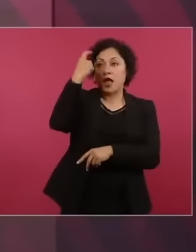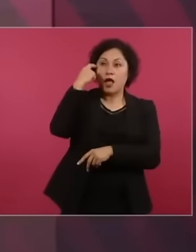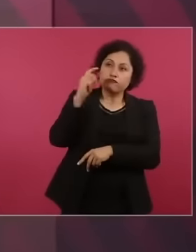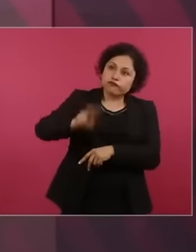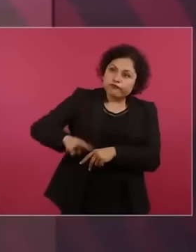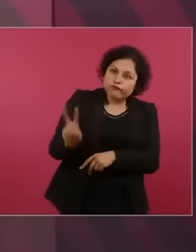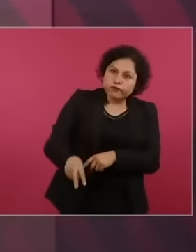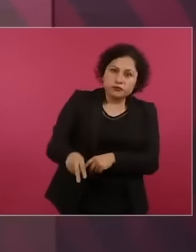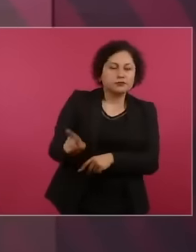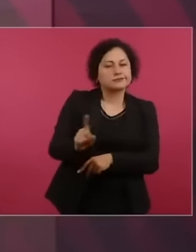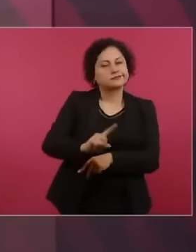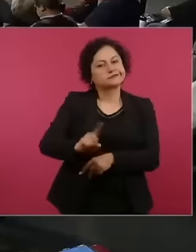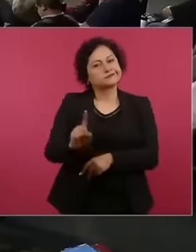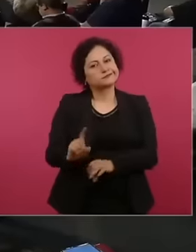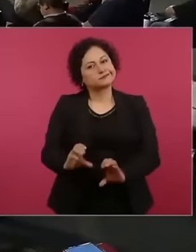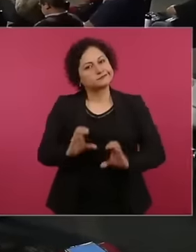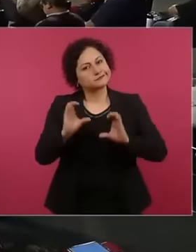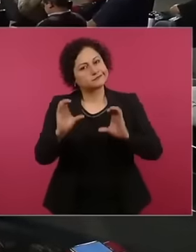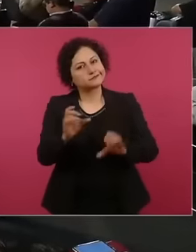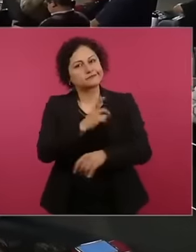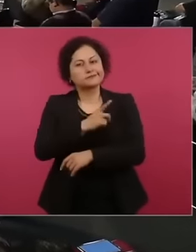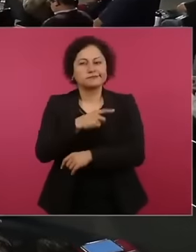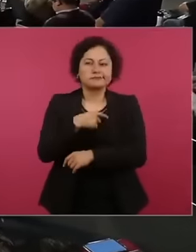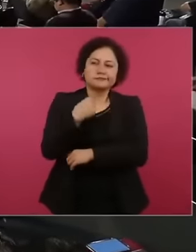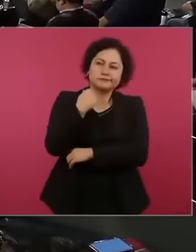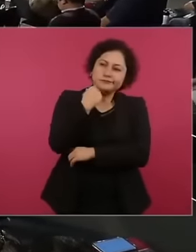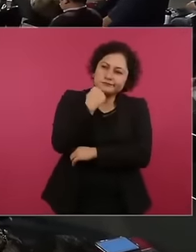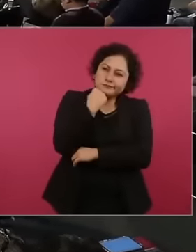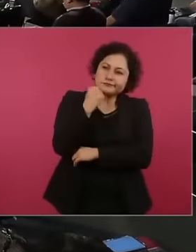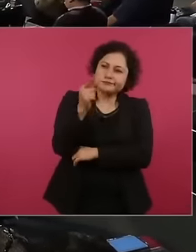because there is already